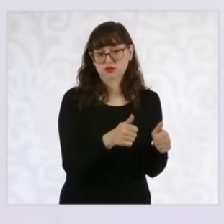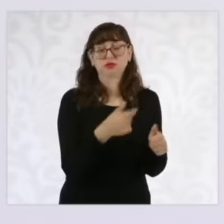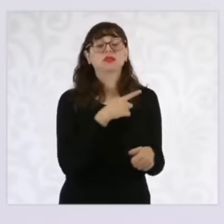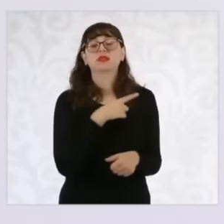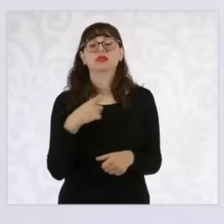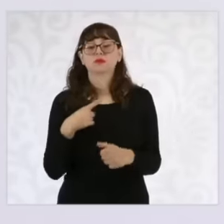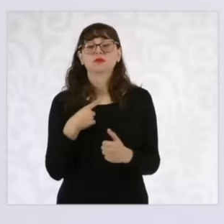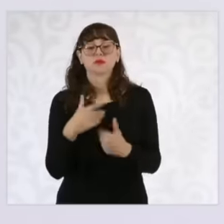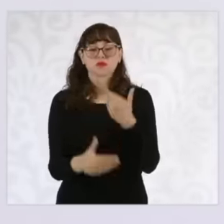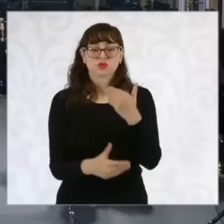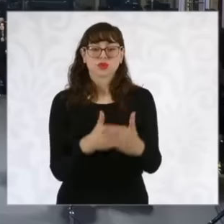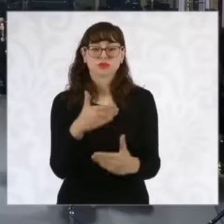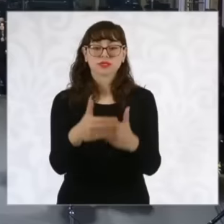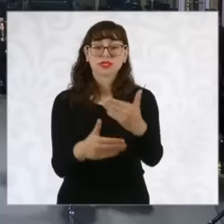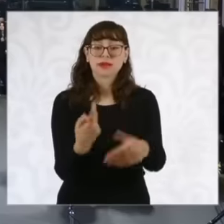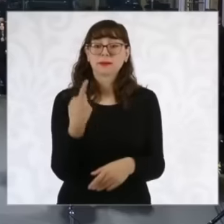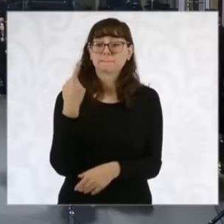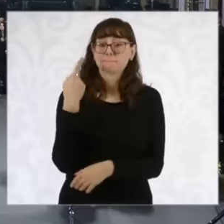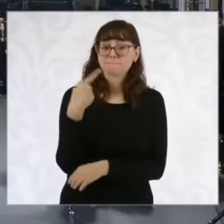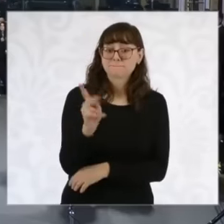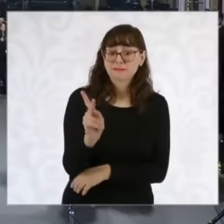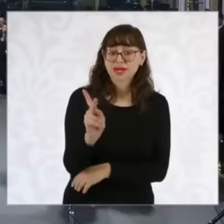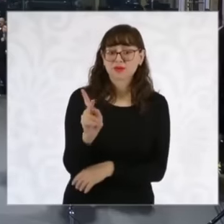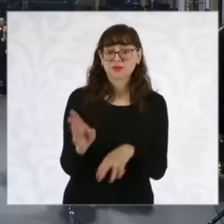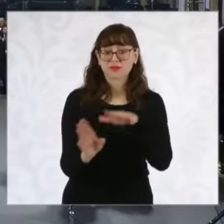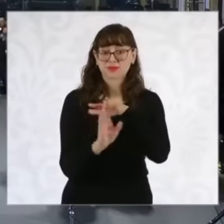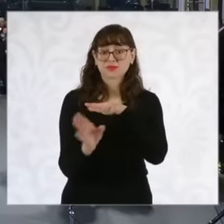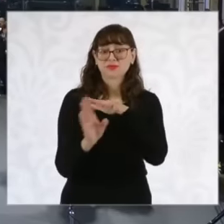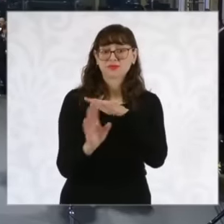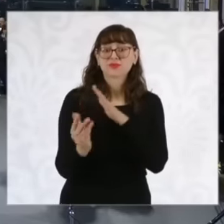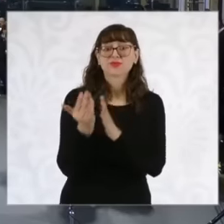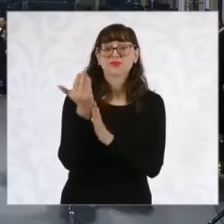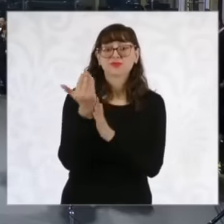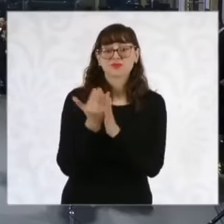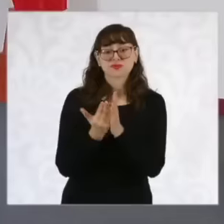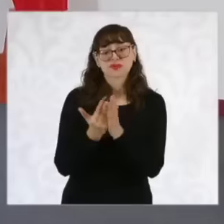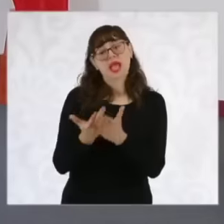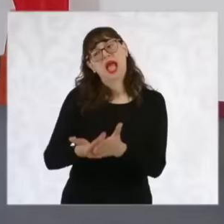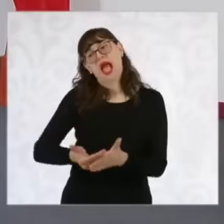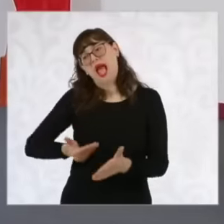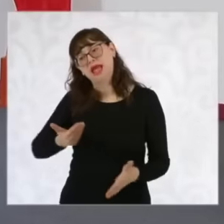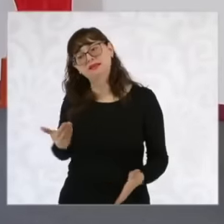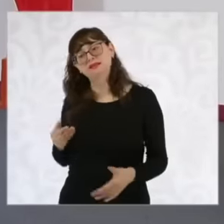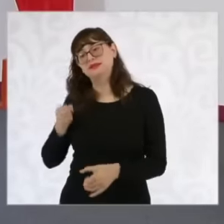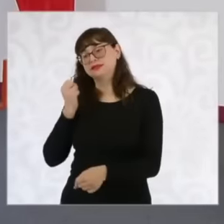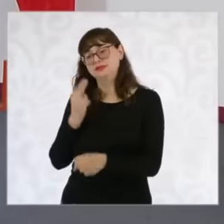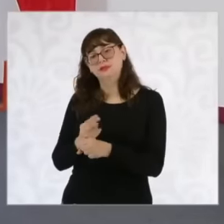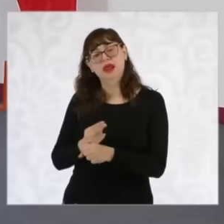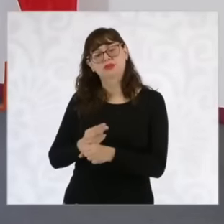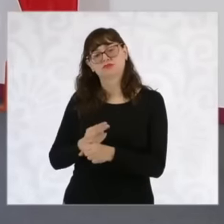but to reduce migration, pay attention to the causes and that always It is going to be ours,